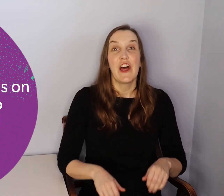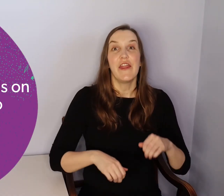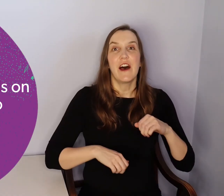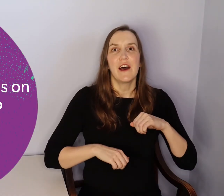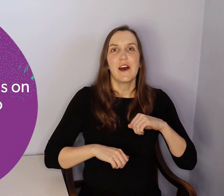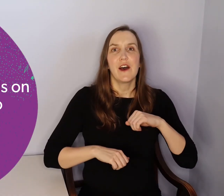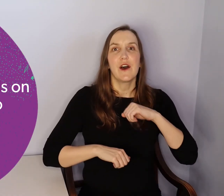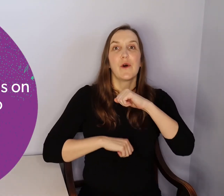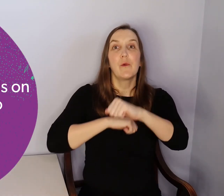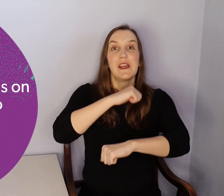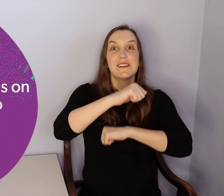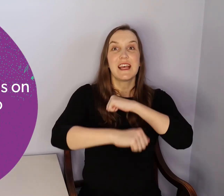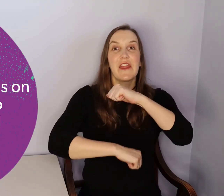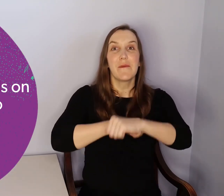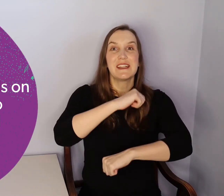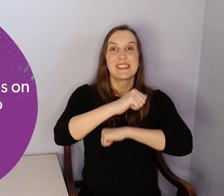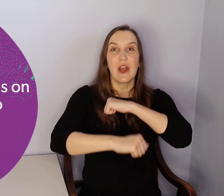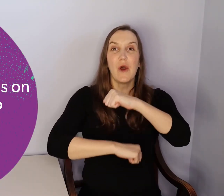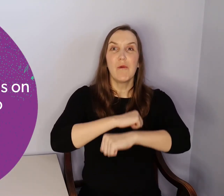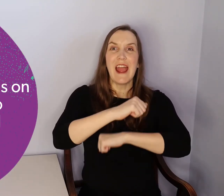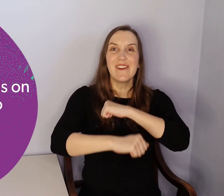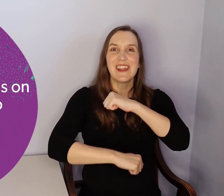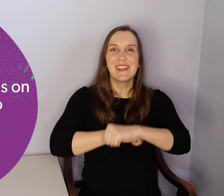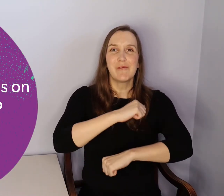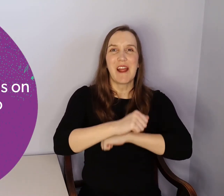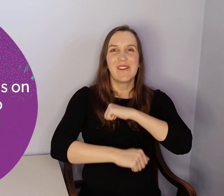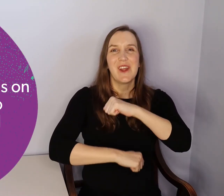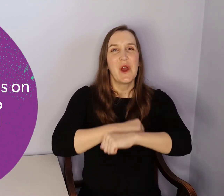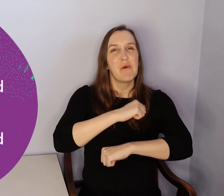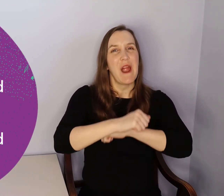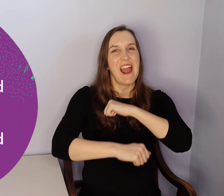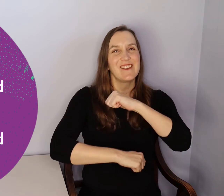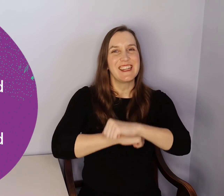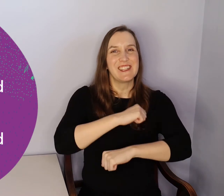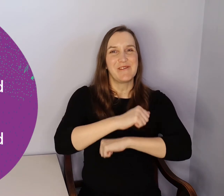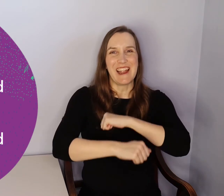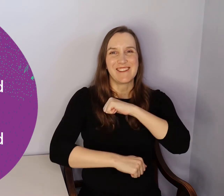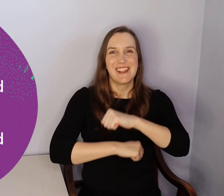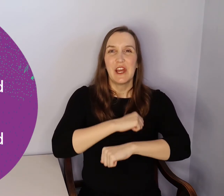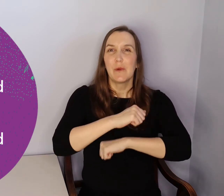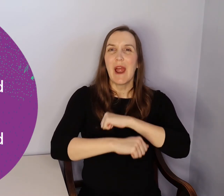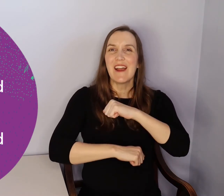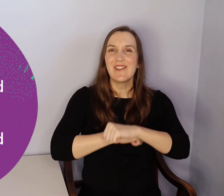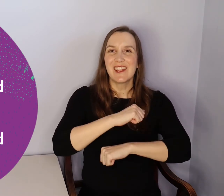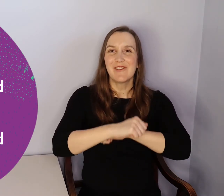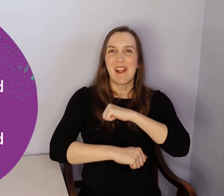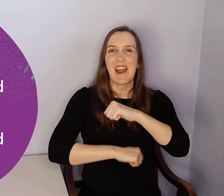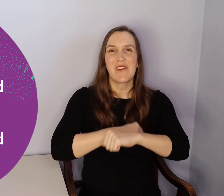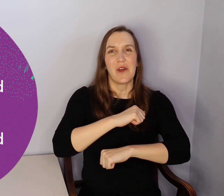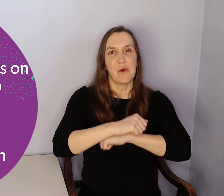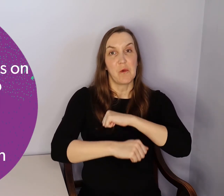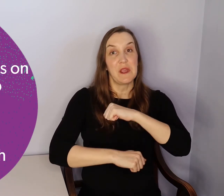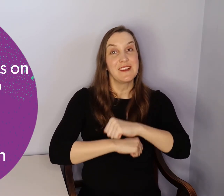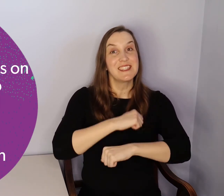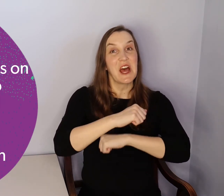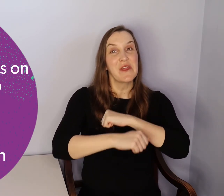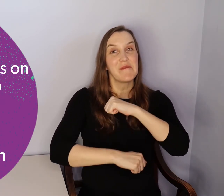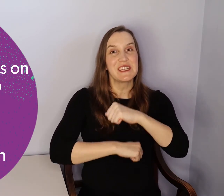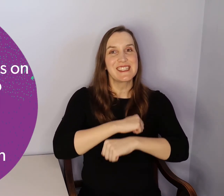things you might see on a bus. The wheels on the bus go round and round, round and round round and round.